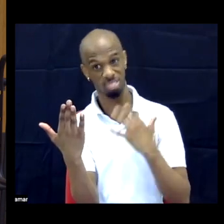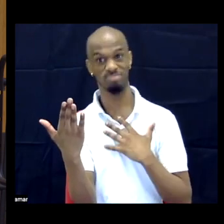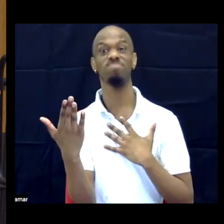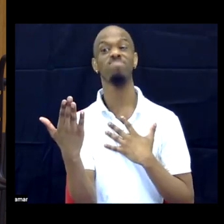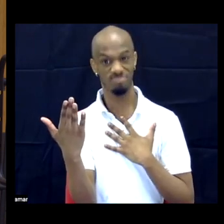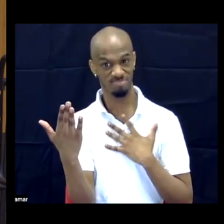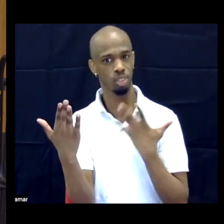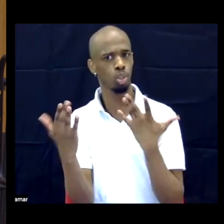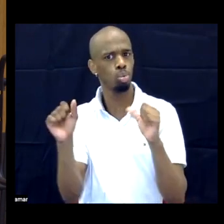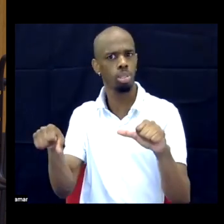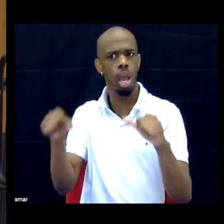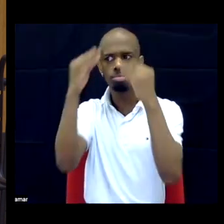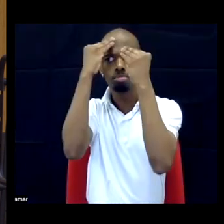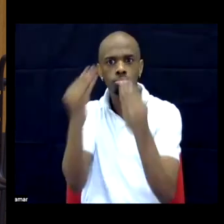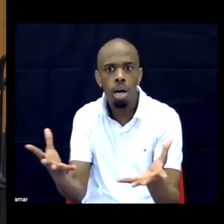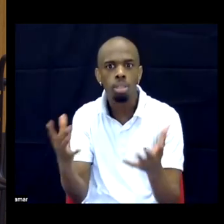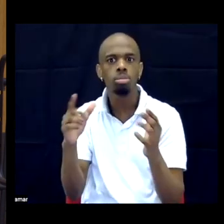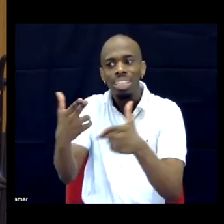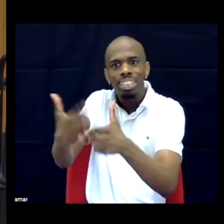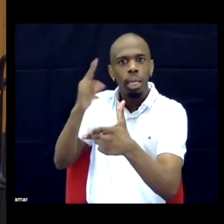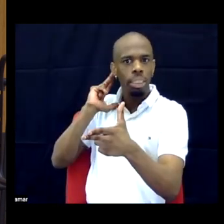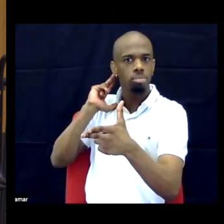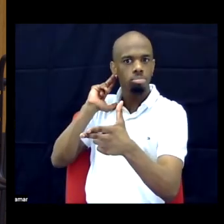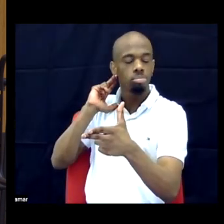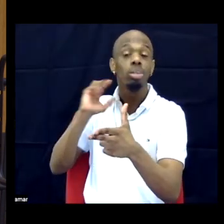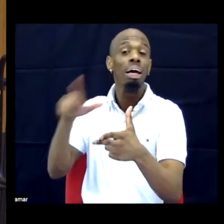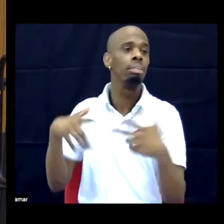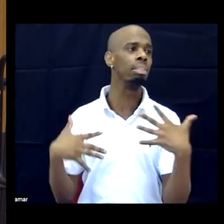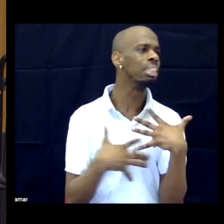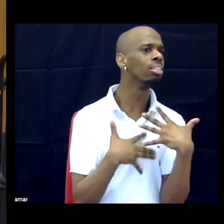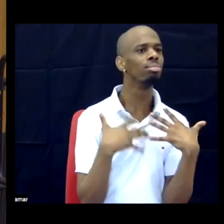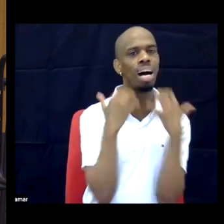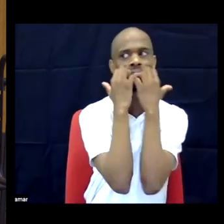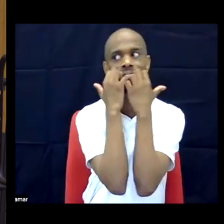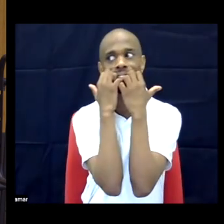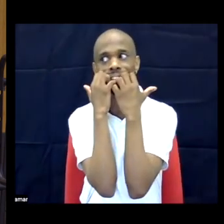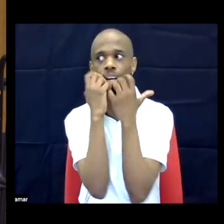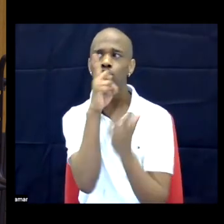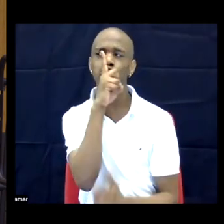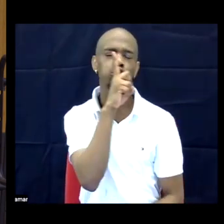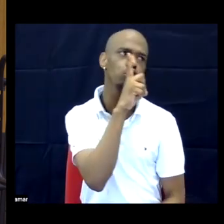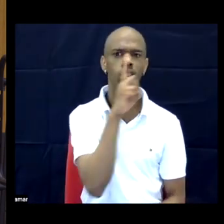Yeah, I just want people to be able to name it and not name it in shame and there are